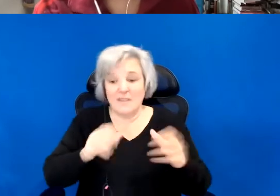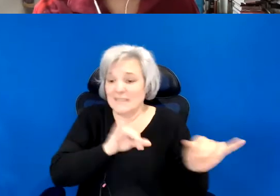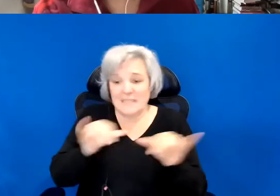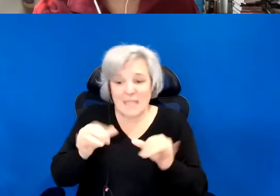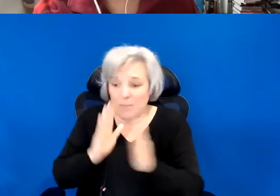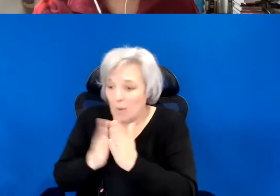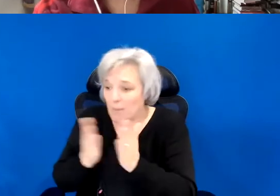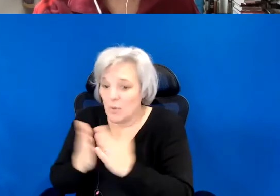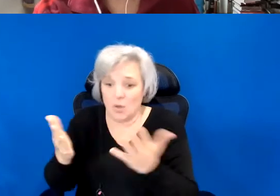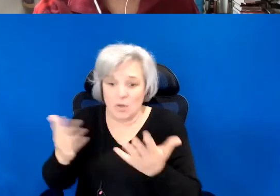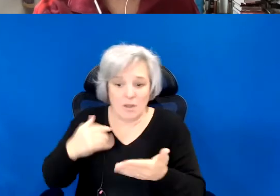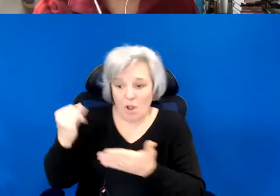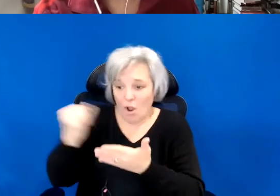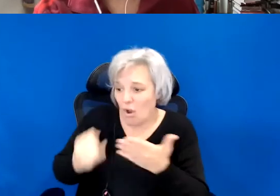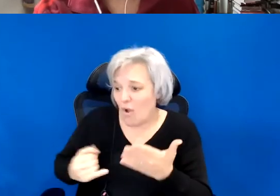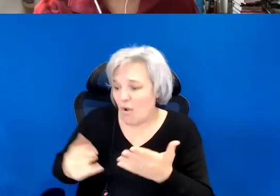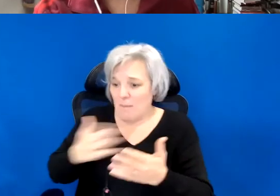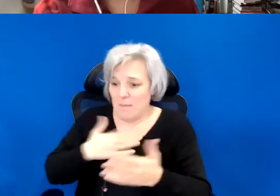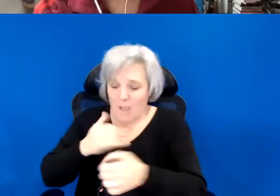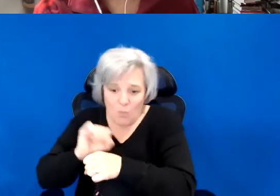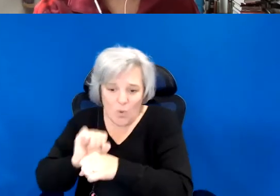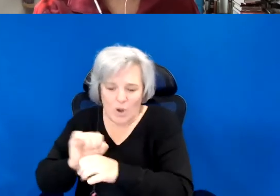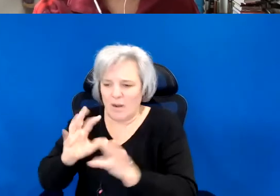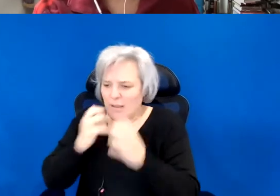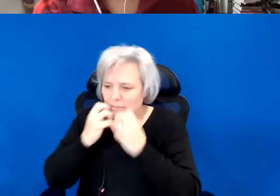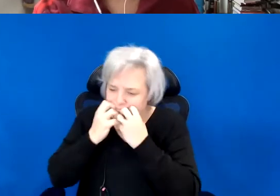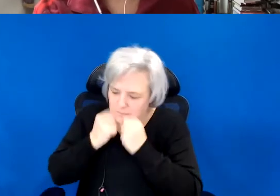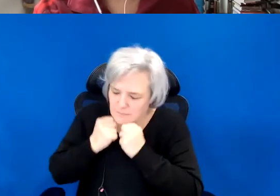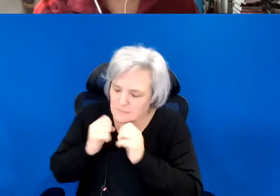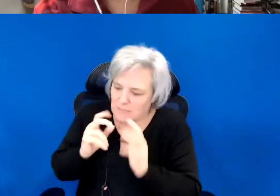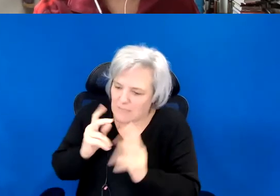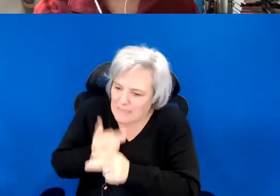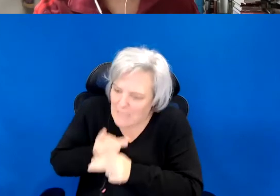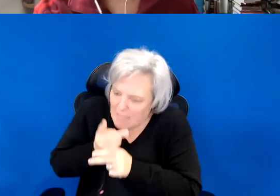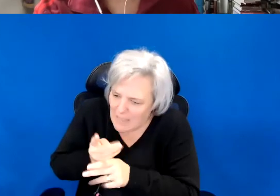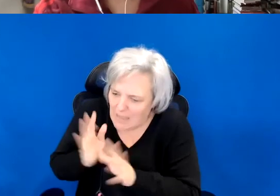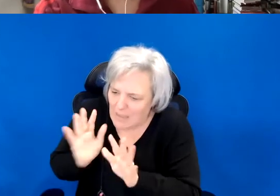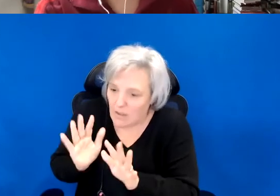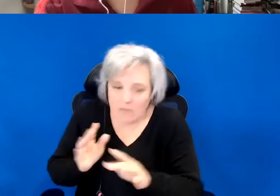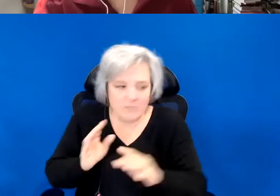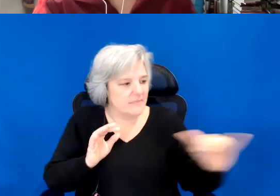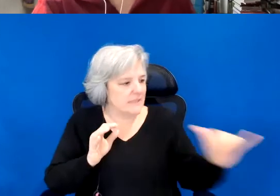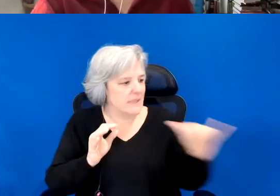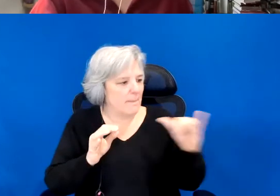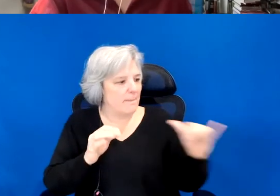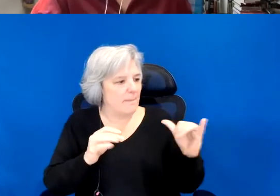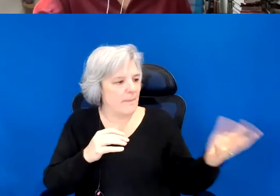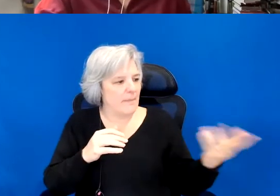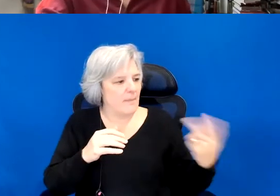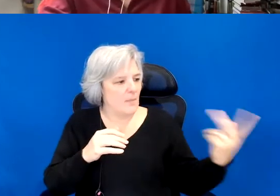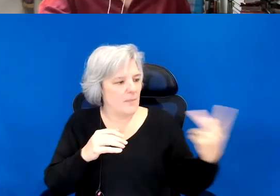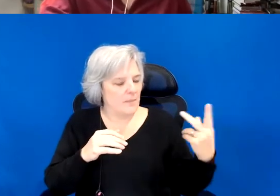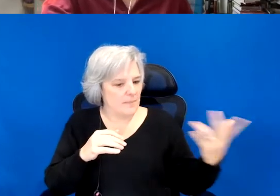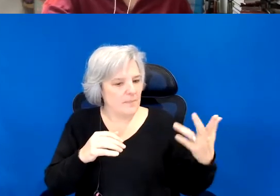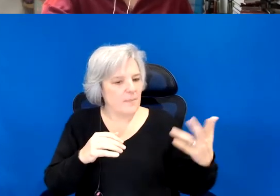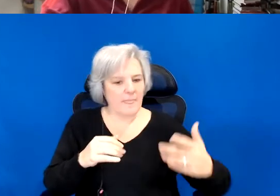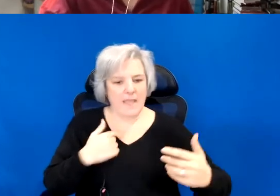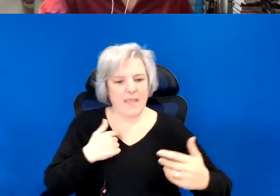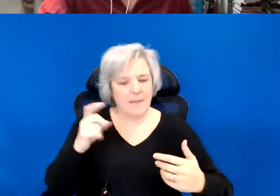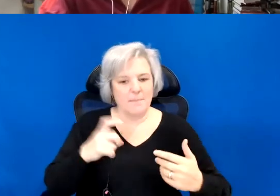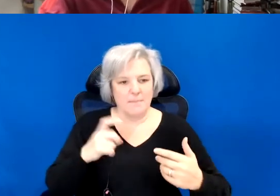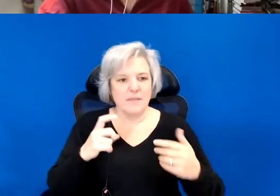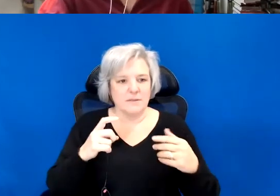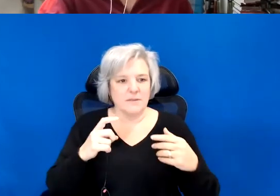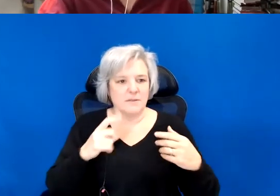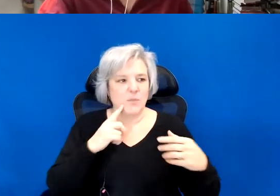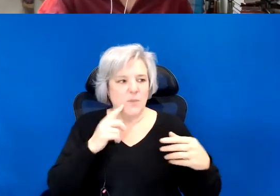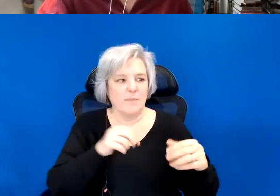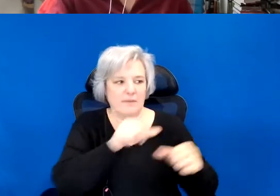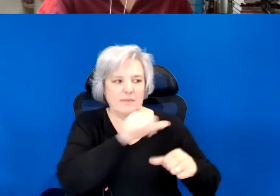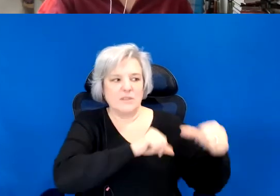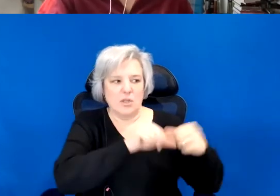peoples art, to our work that we also can and must extend towards each other in the